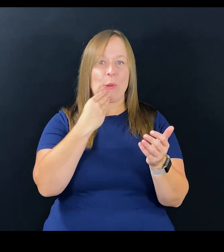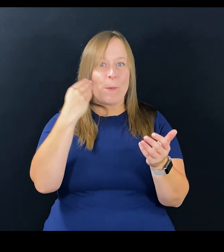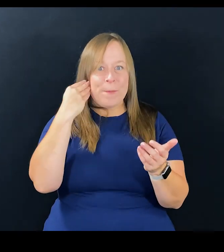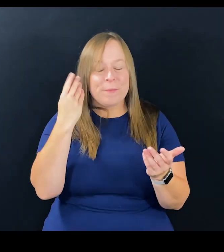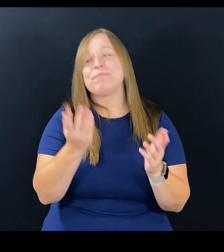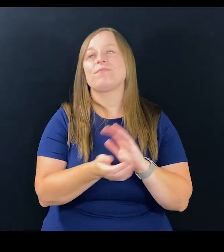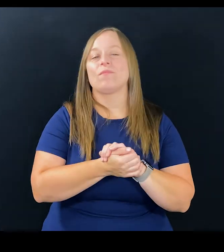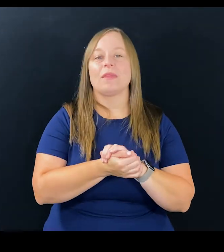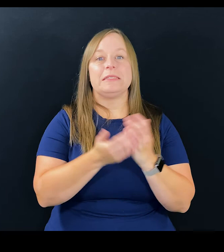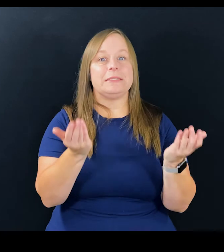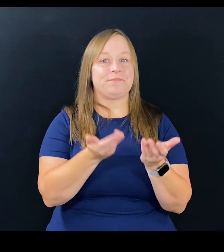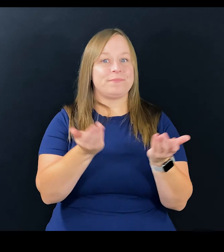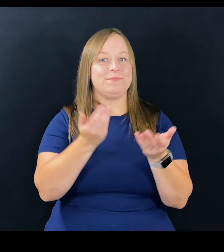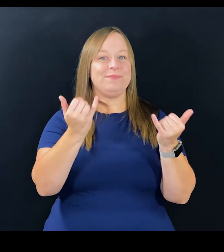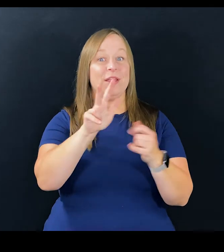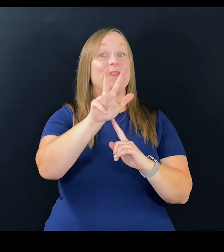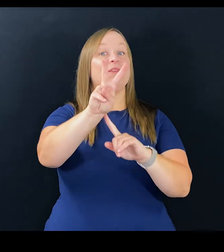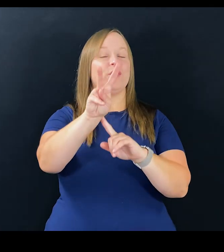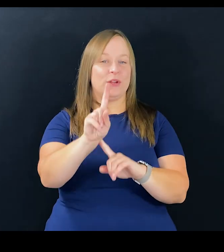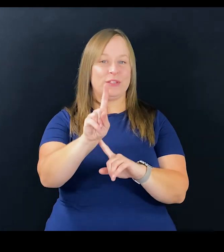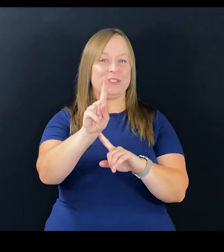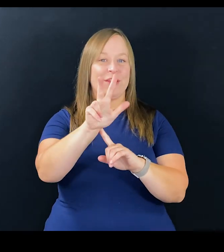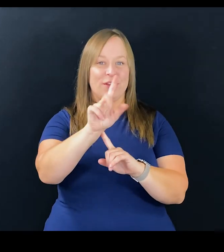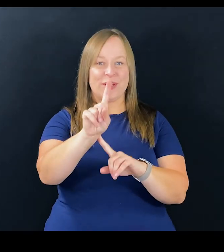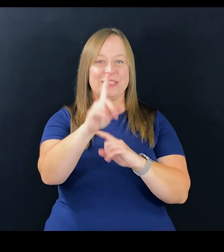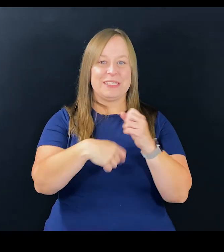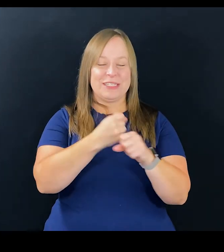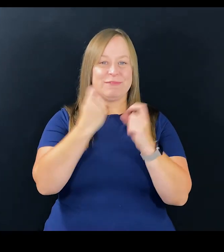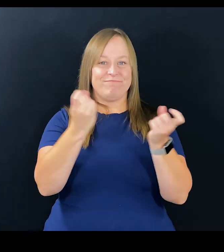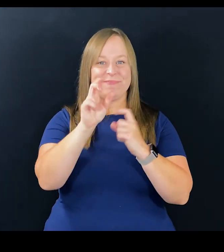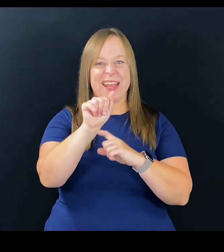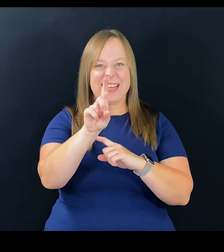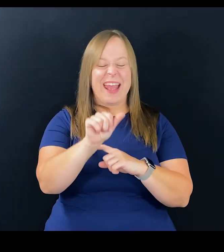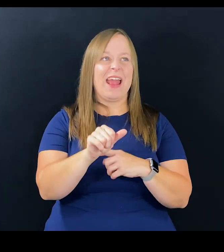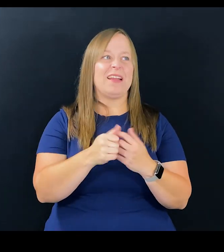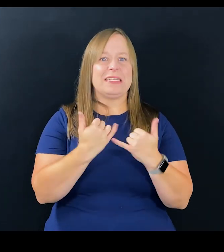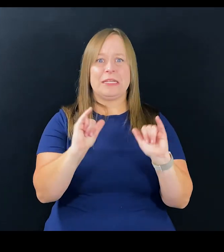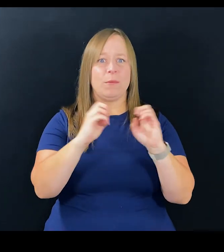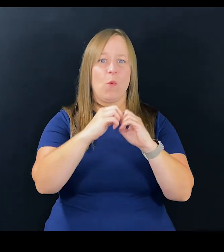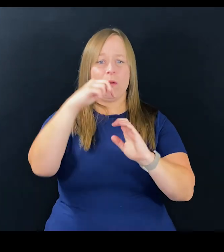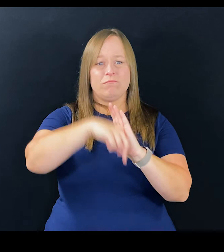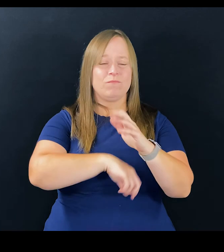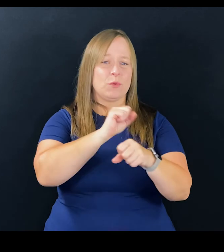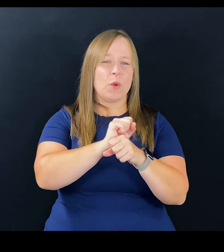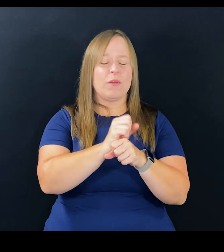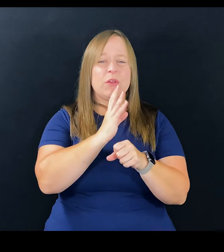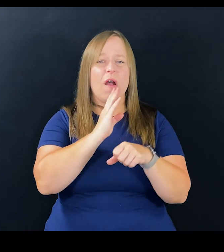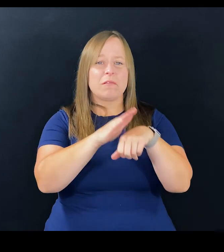everyone was pretty much at home. So here we are in the 31st year, and there's so much still to be done,